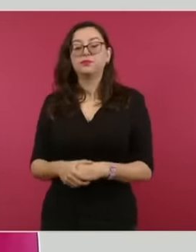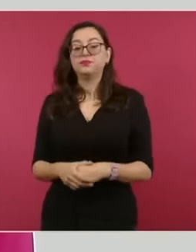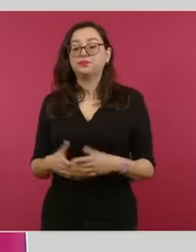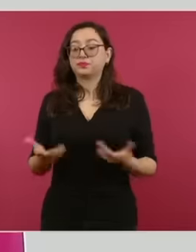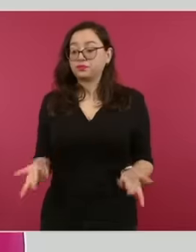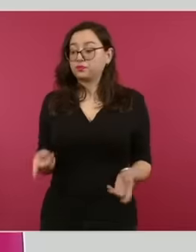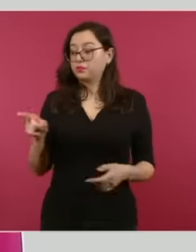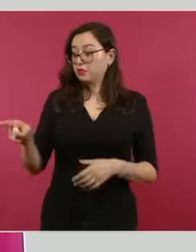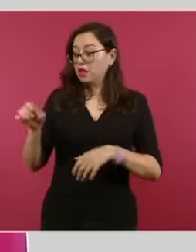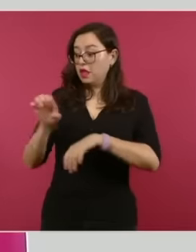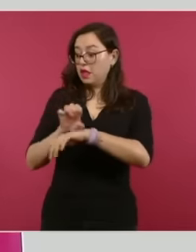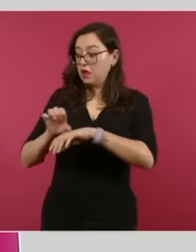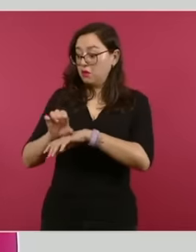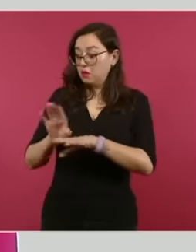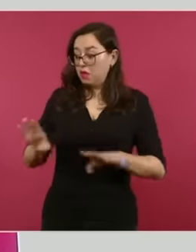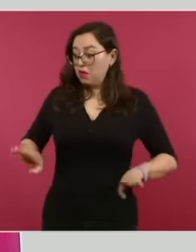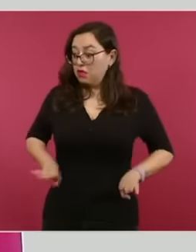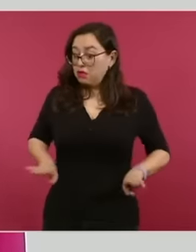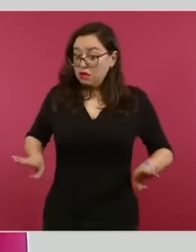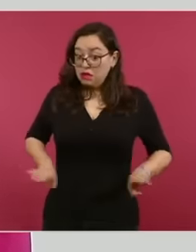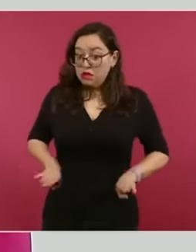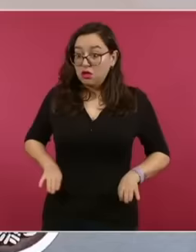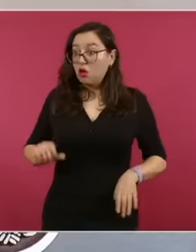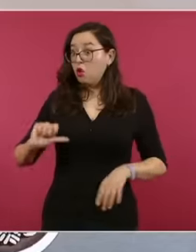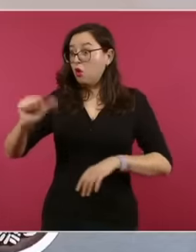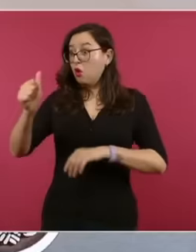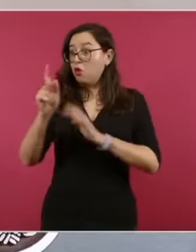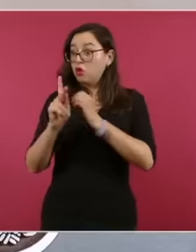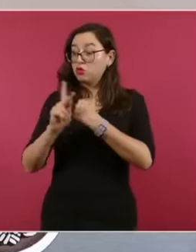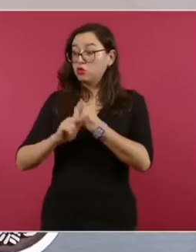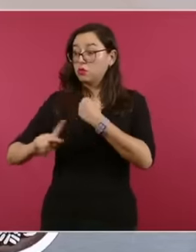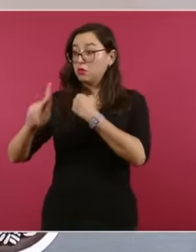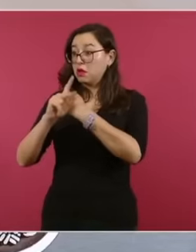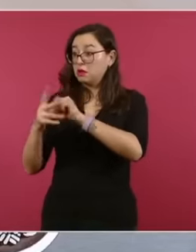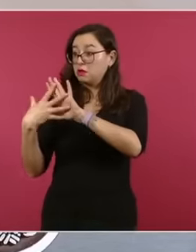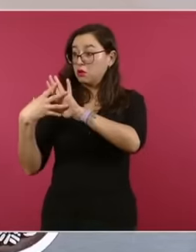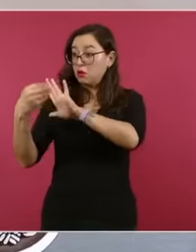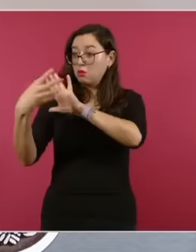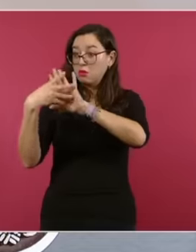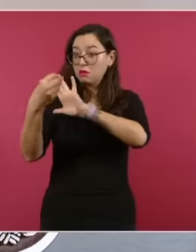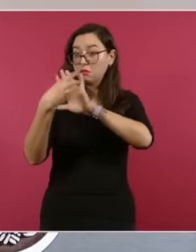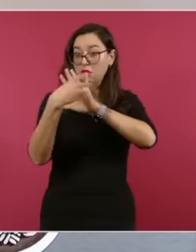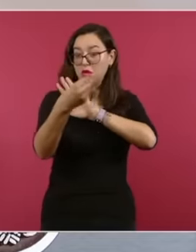as Ecuador did will ultimately be expelled from the United Nations based